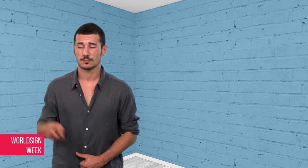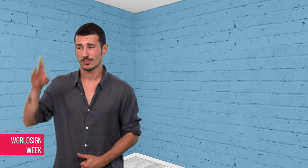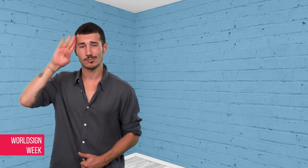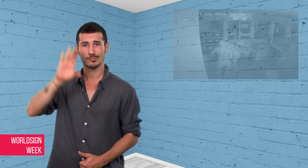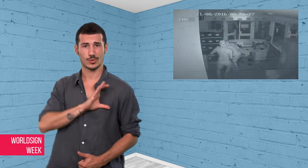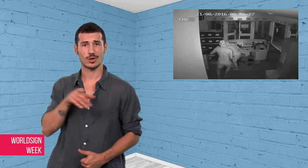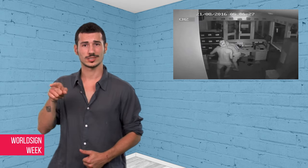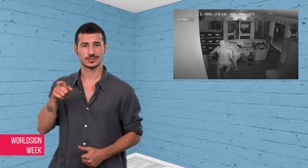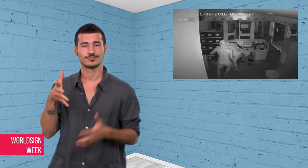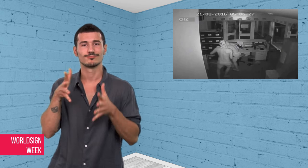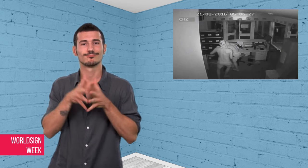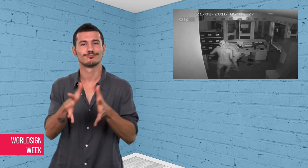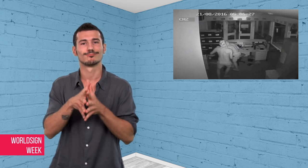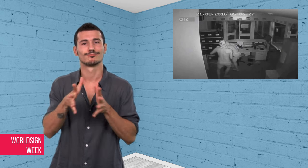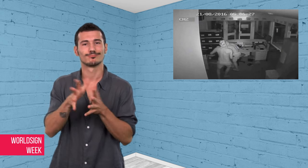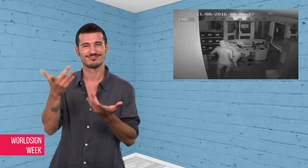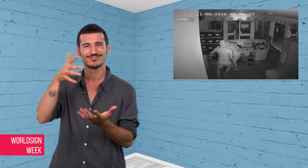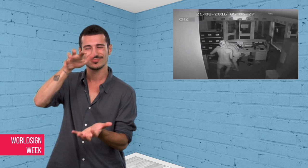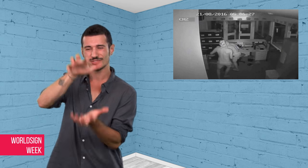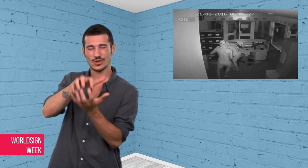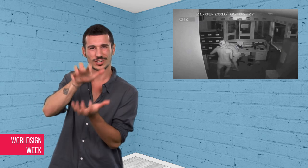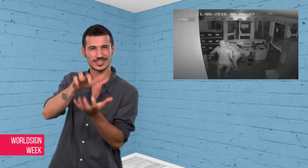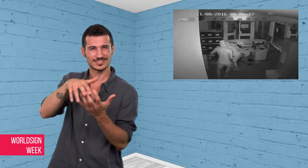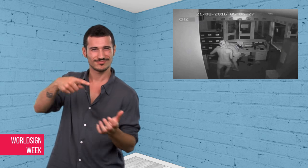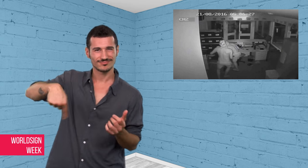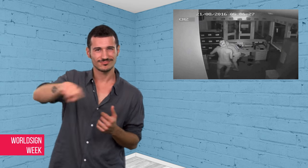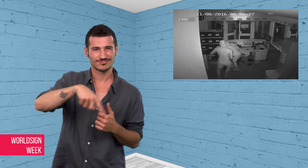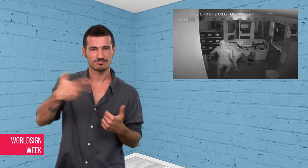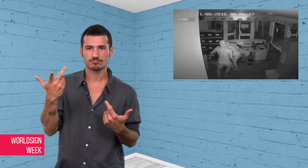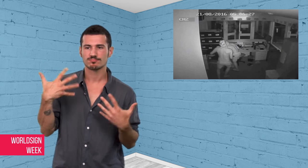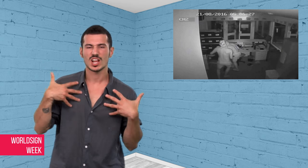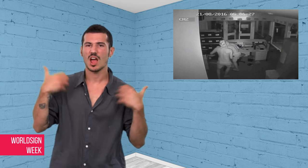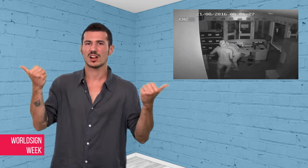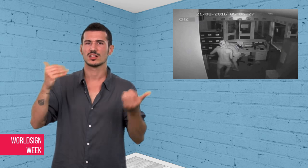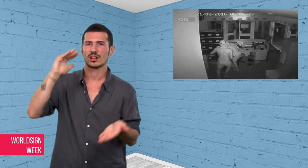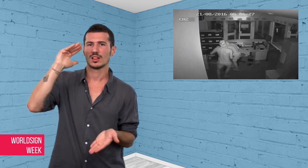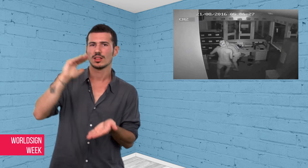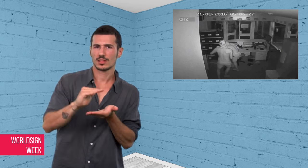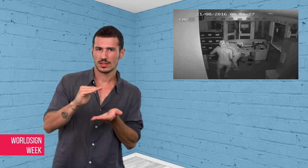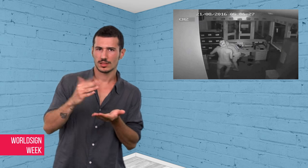The police said the crocodiles were in poor